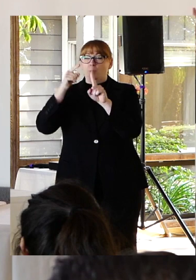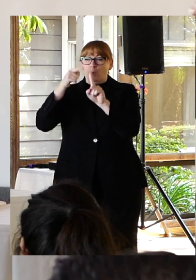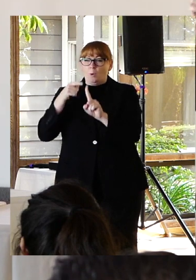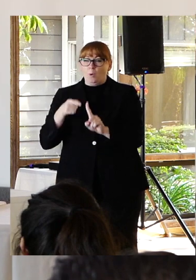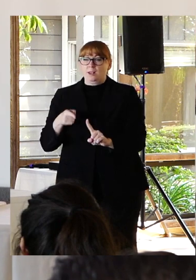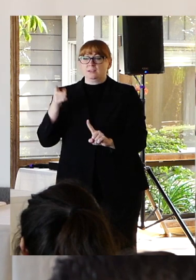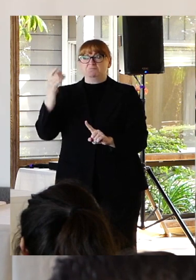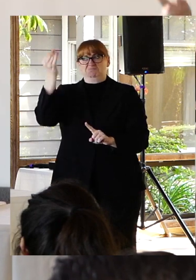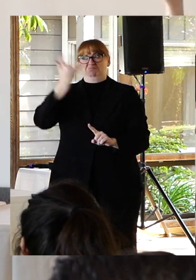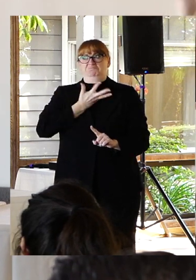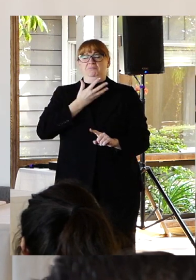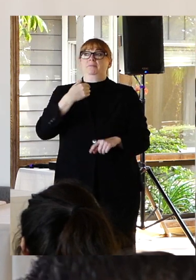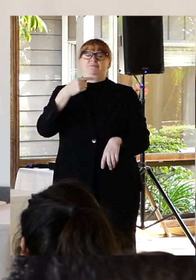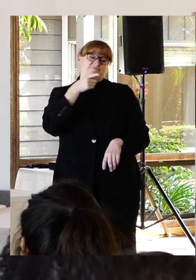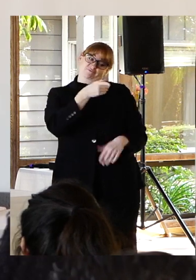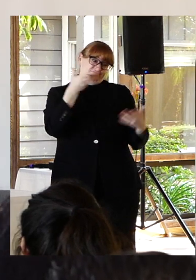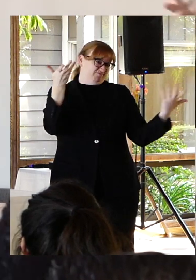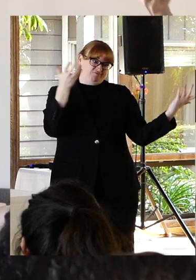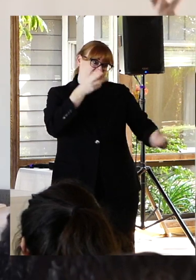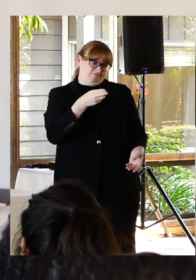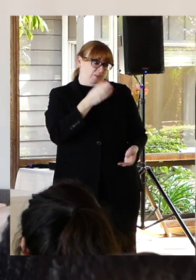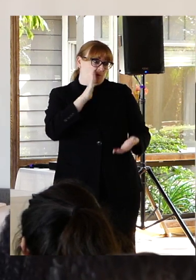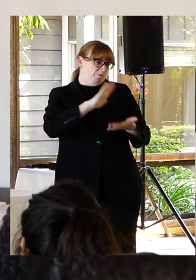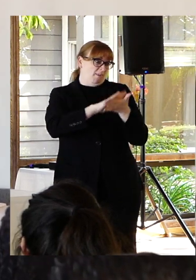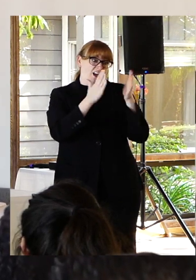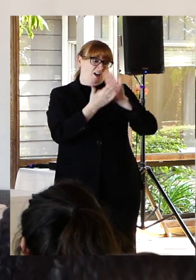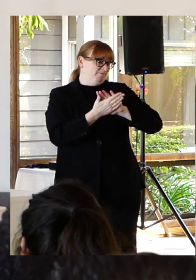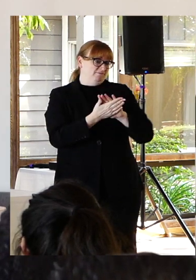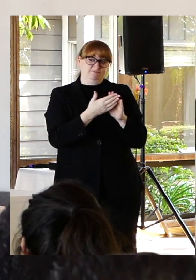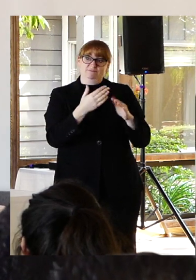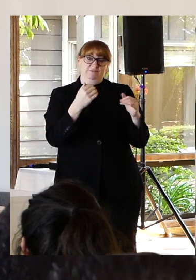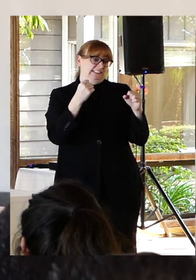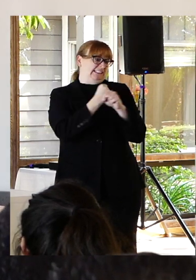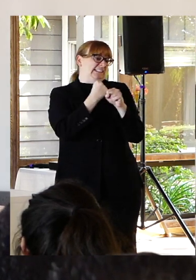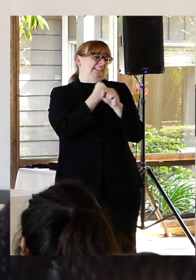that I would become a statistic. One of the forty five thousand Americans